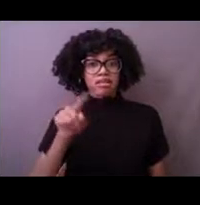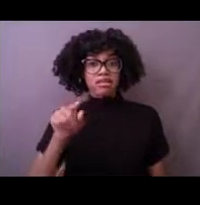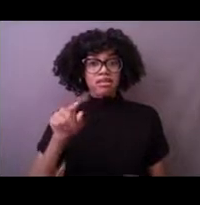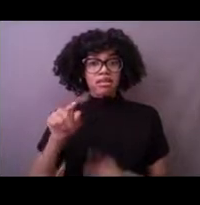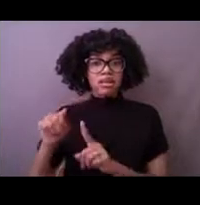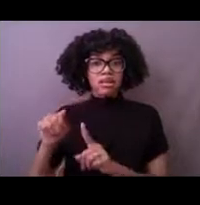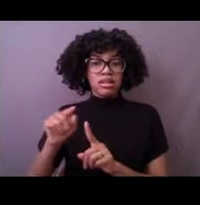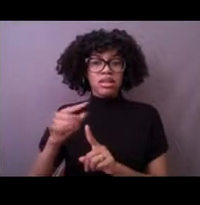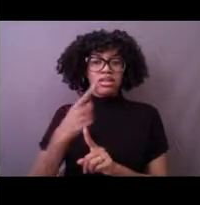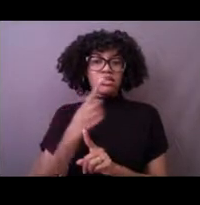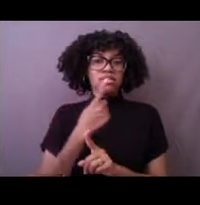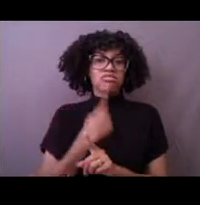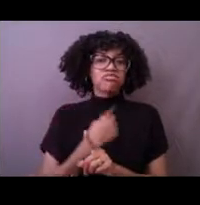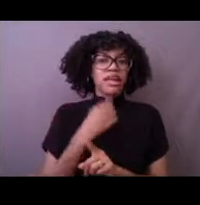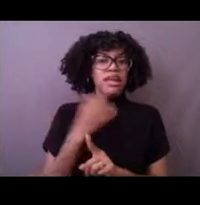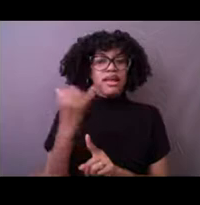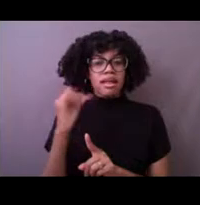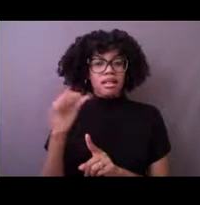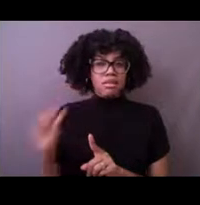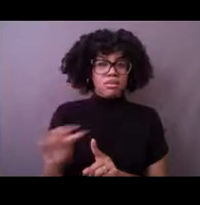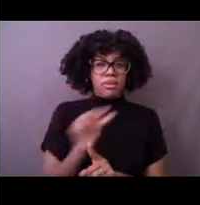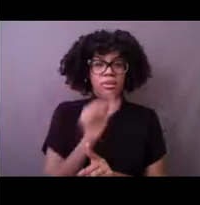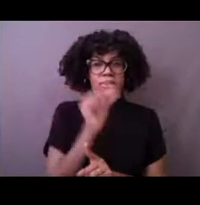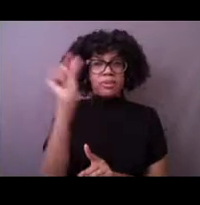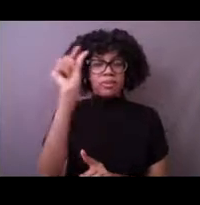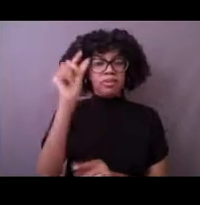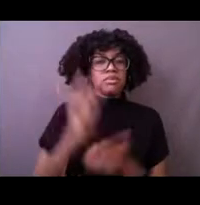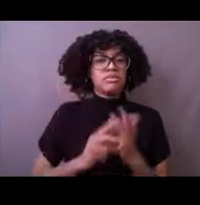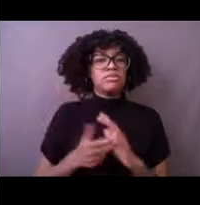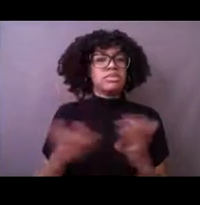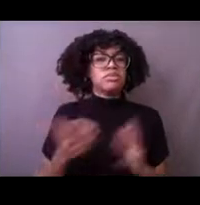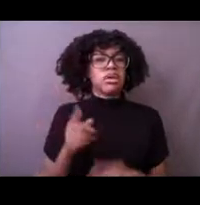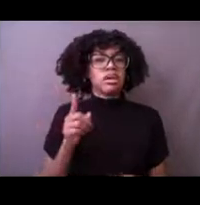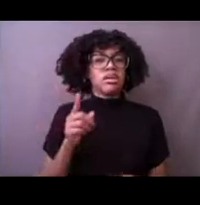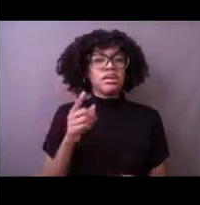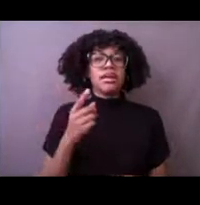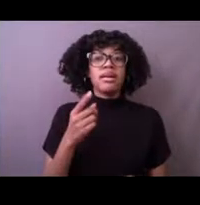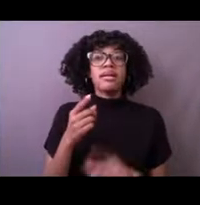The little blue hurricane symbol indicates Hurricane Dorian's track.